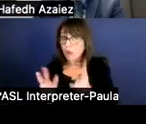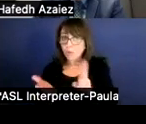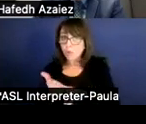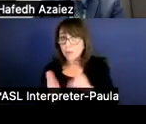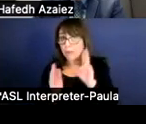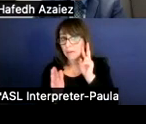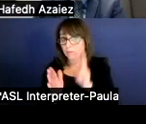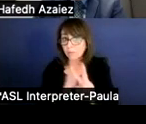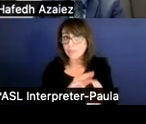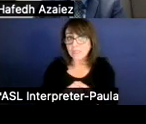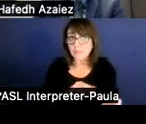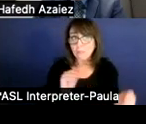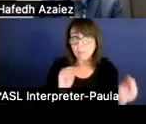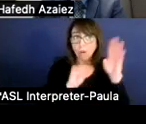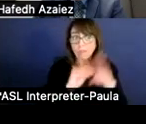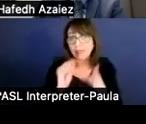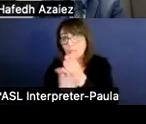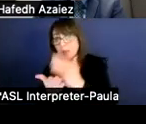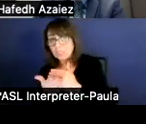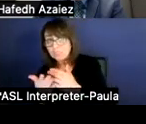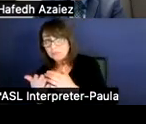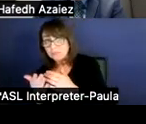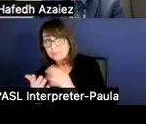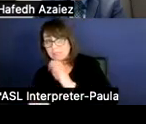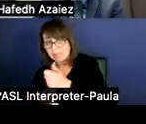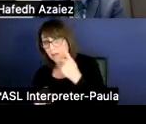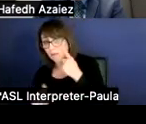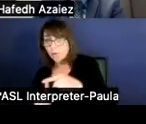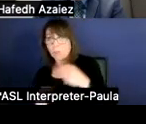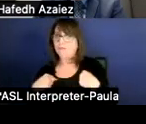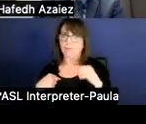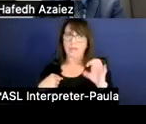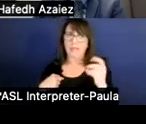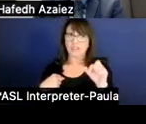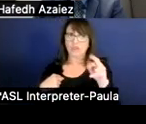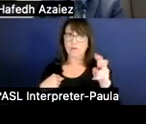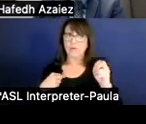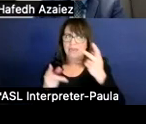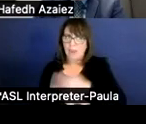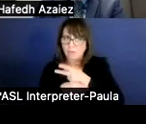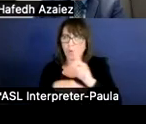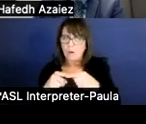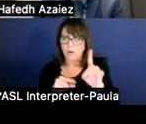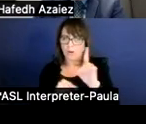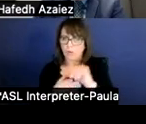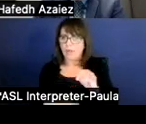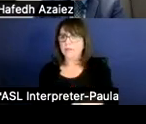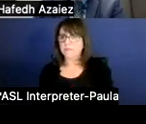than what the budget is built upon. But we have to be a little conservative when we're building the budget. Another way to bounce the budget is